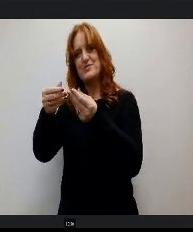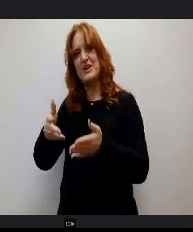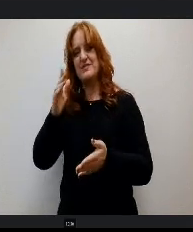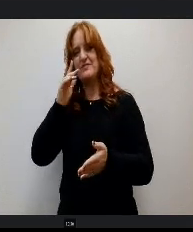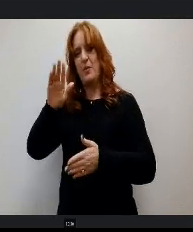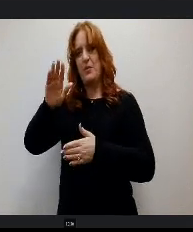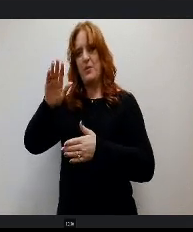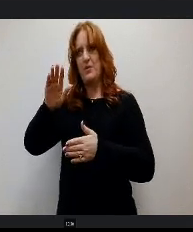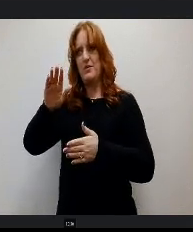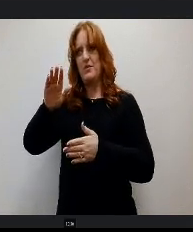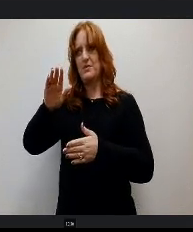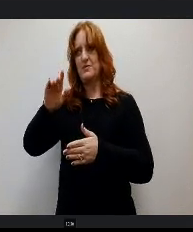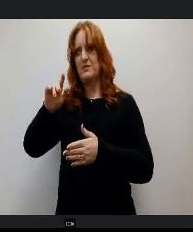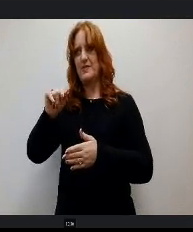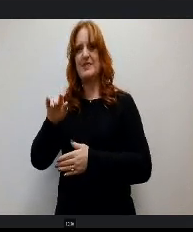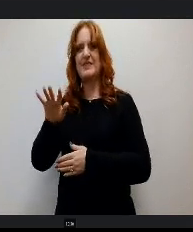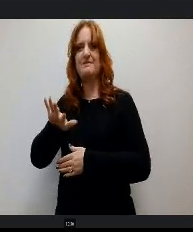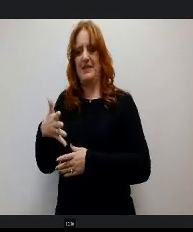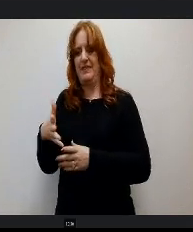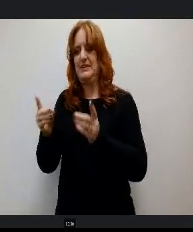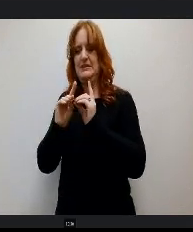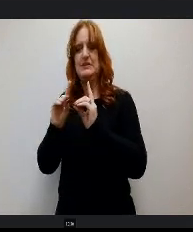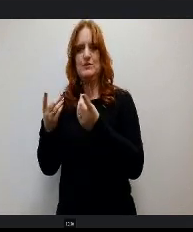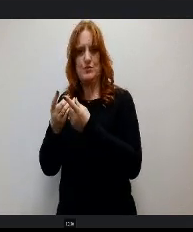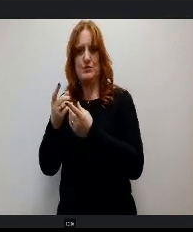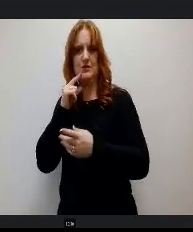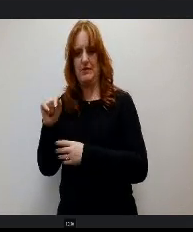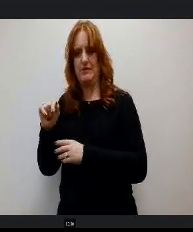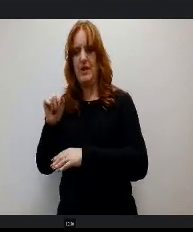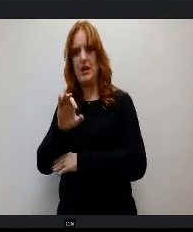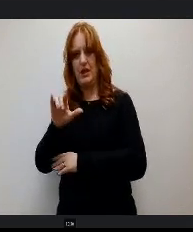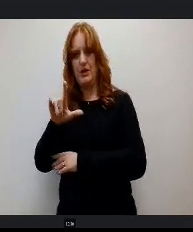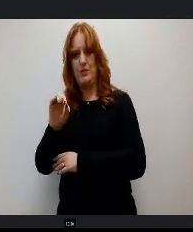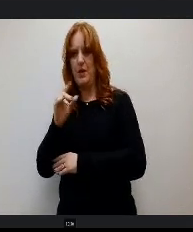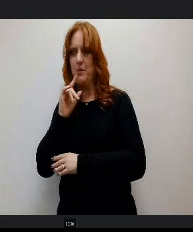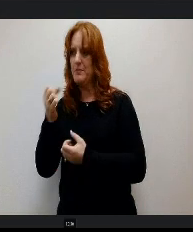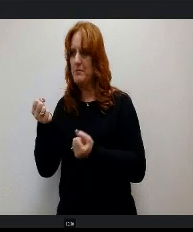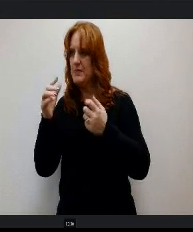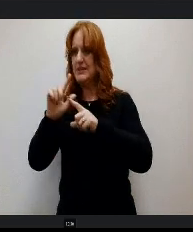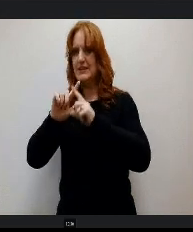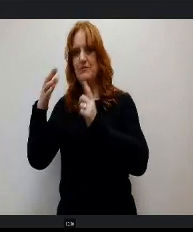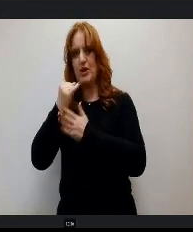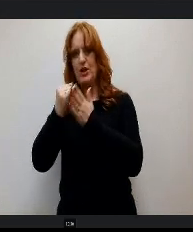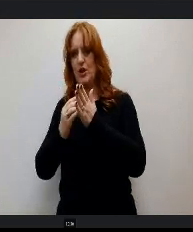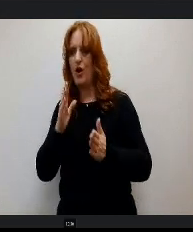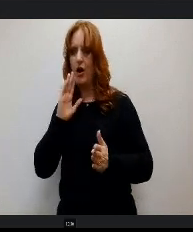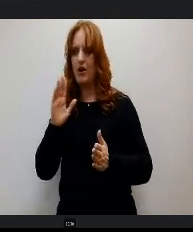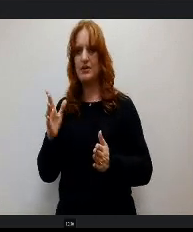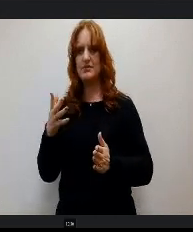In the 5th district of Colorado and pieces of numerous artists have been placed in a variety of different art